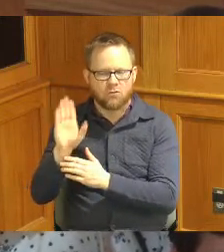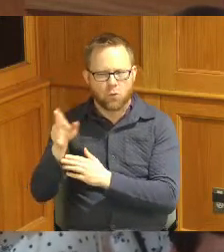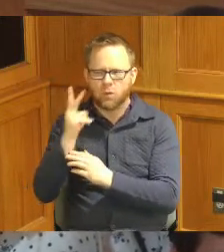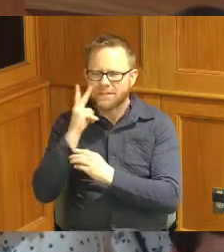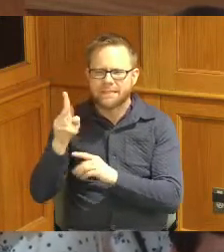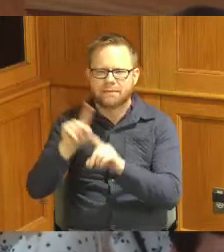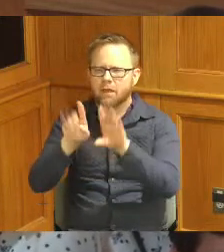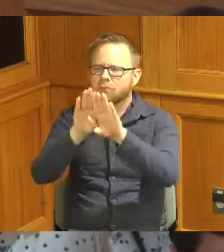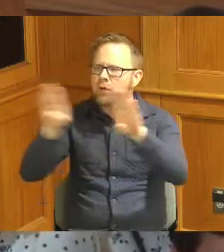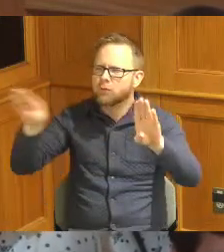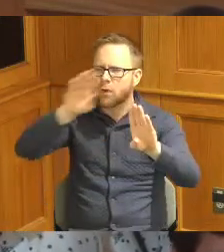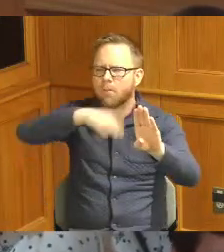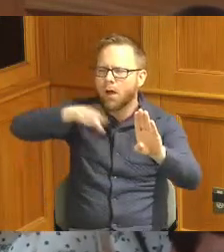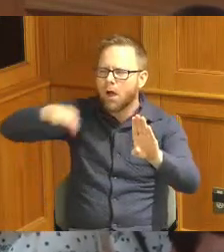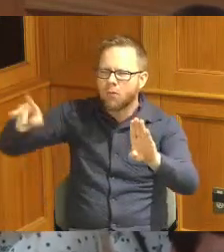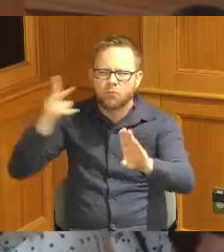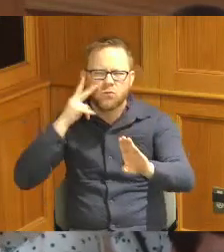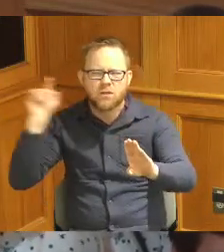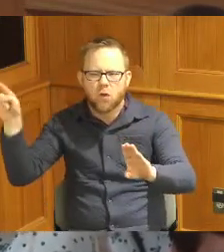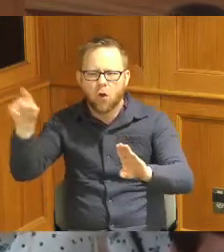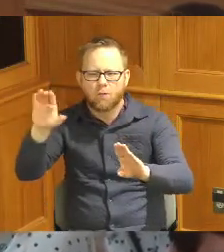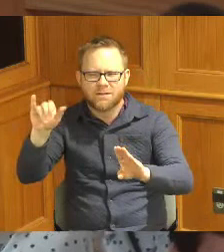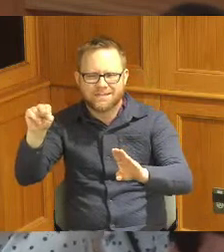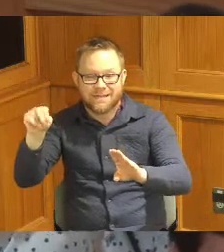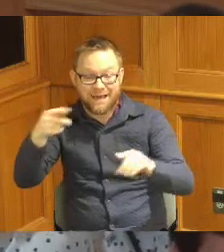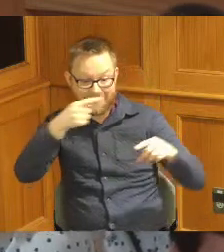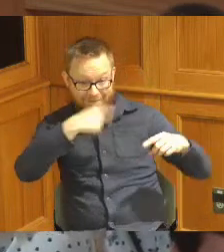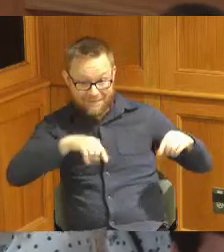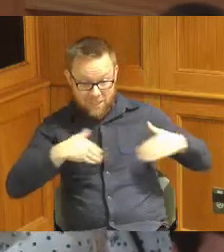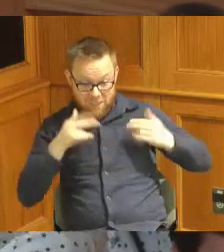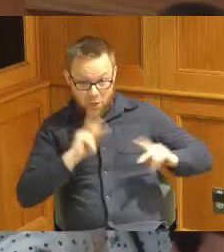that we're seeing now around Cincinnati as these apprentices are the ones who actually create those